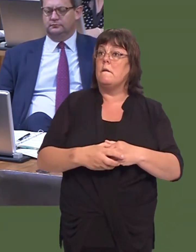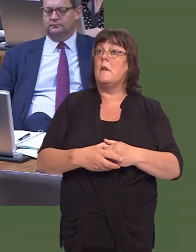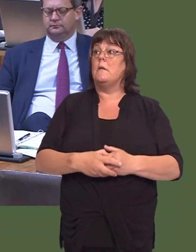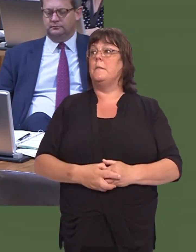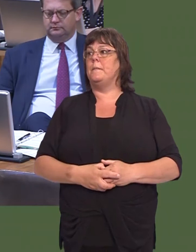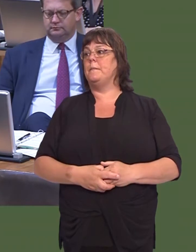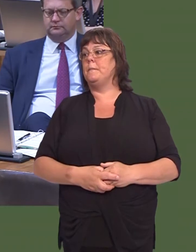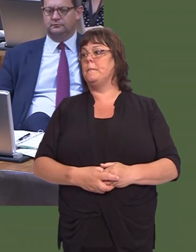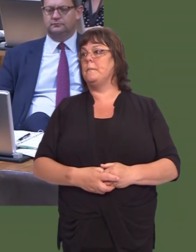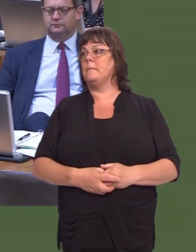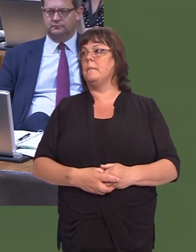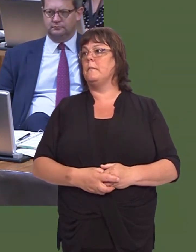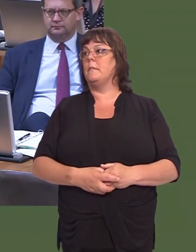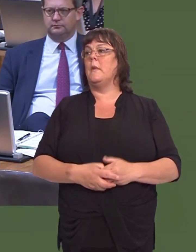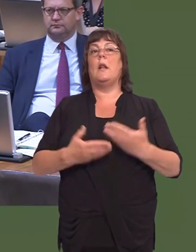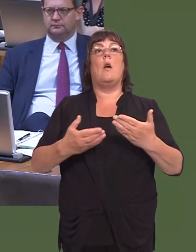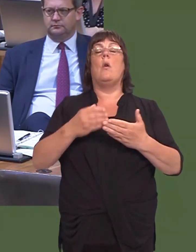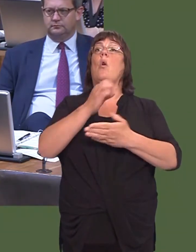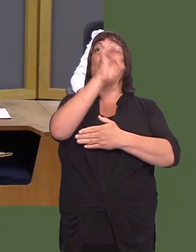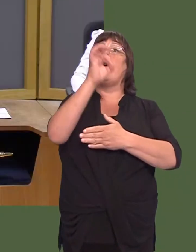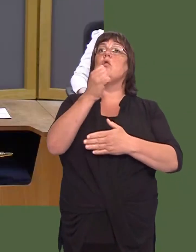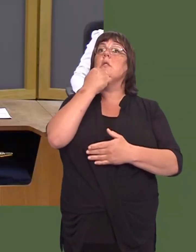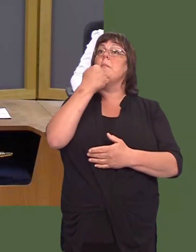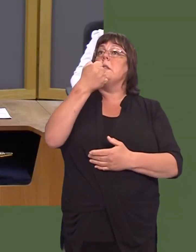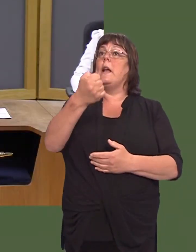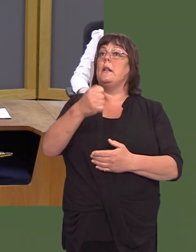least sufficient in the years to come. Dai Lloyd: 10.